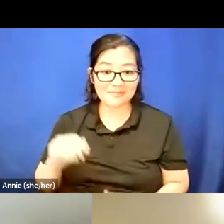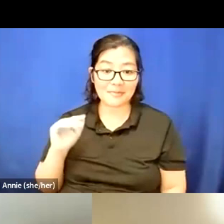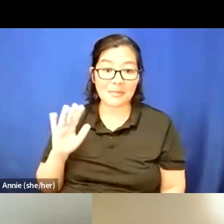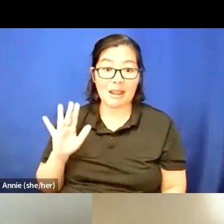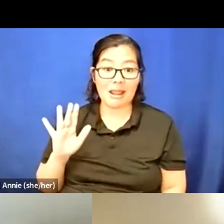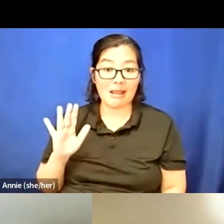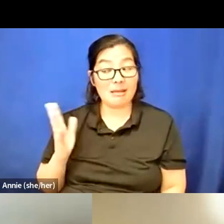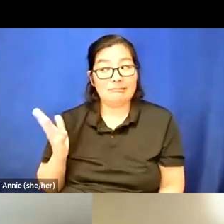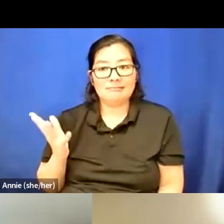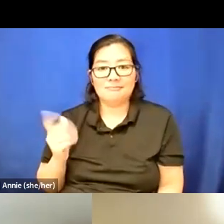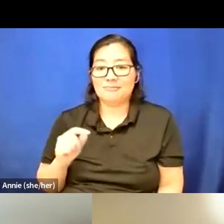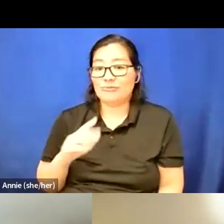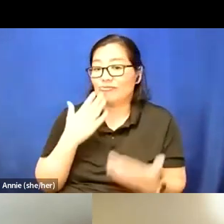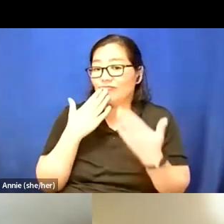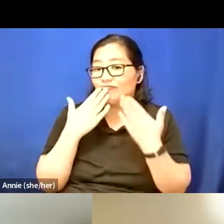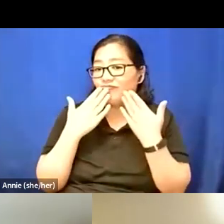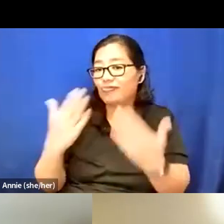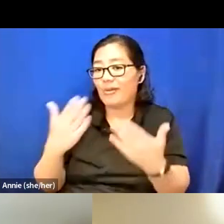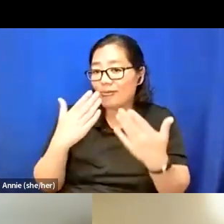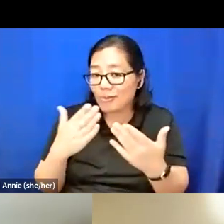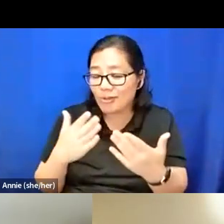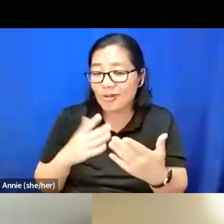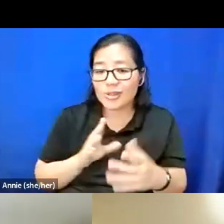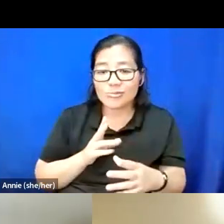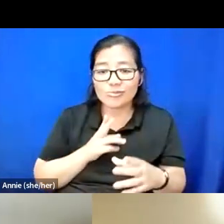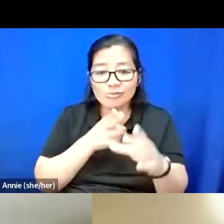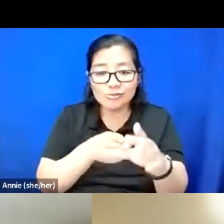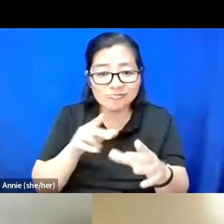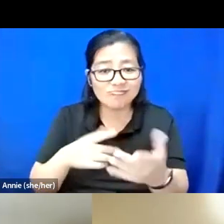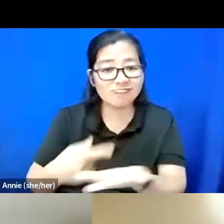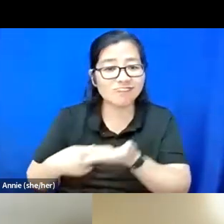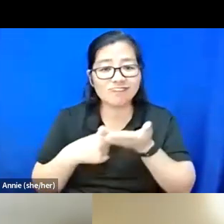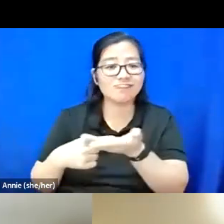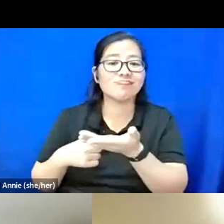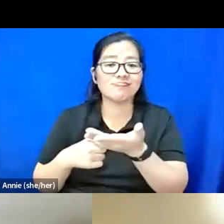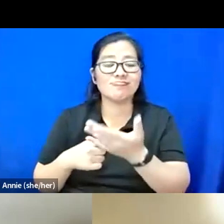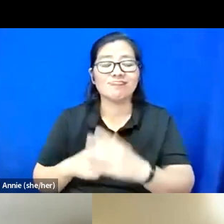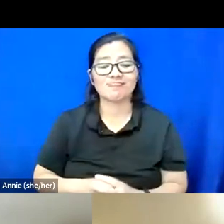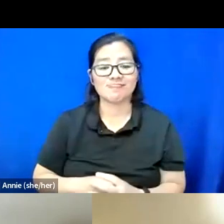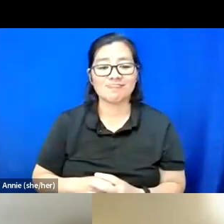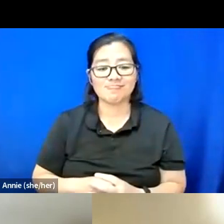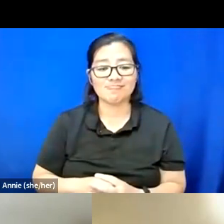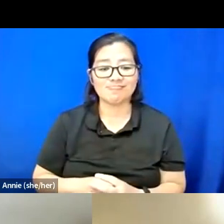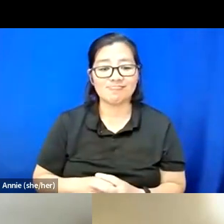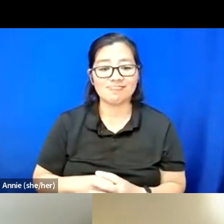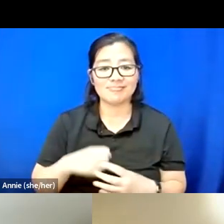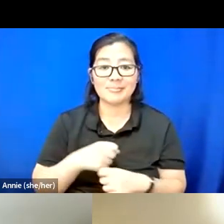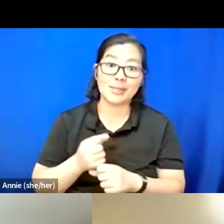Just grateful to be part of this conversation and making new friends. Yeah.